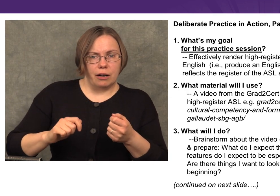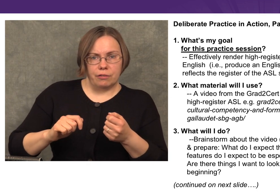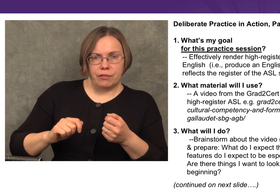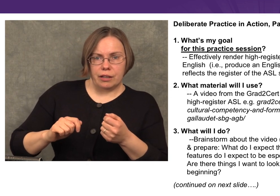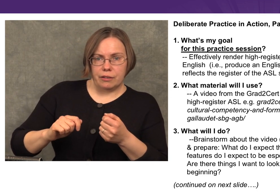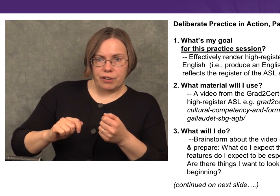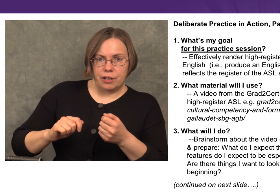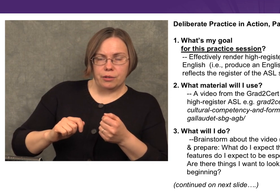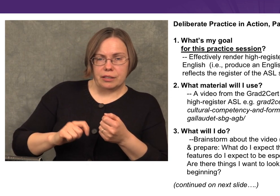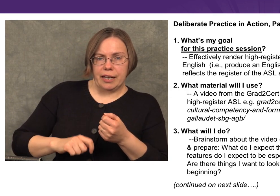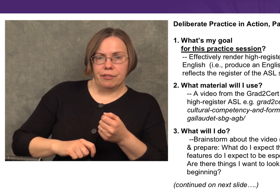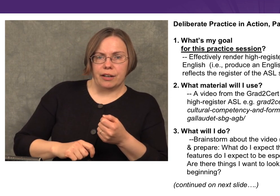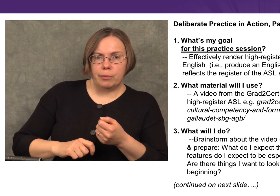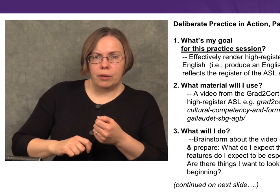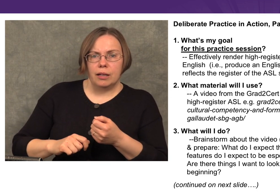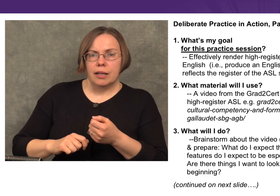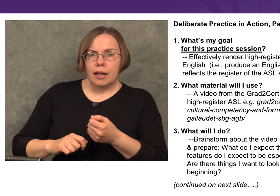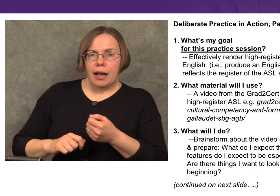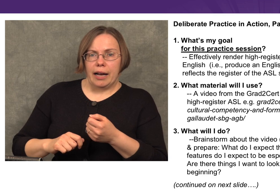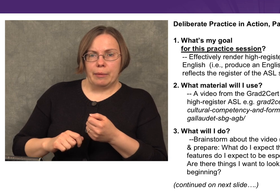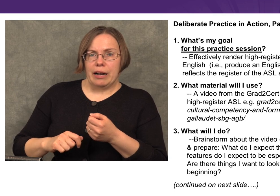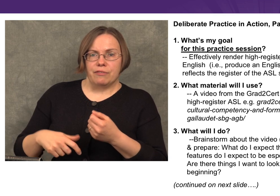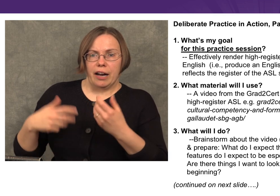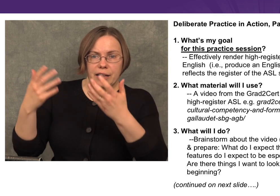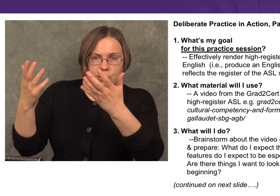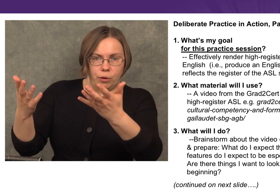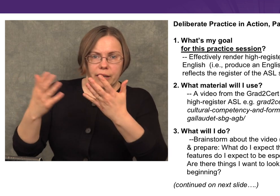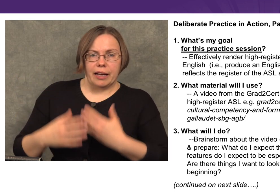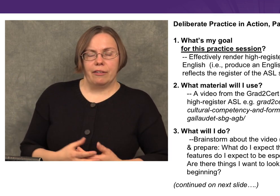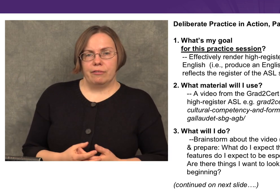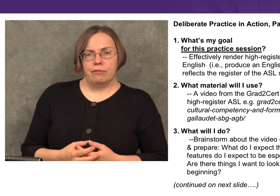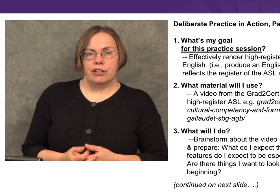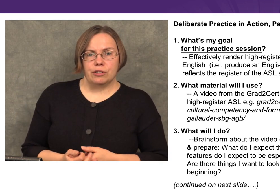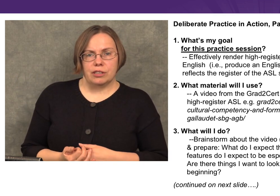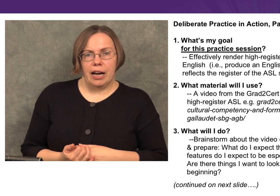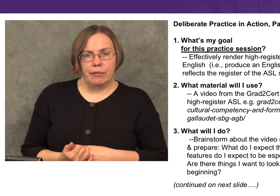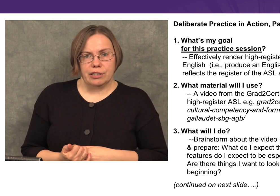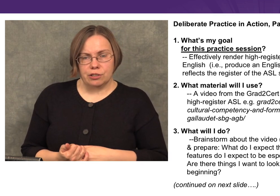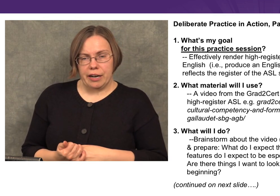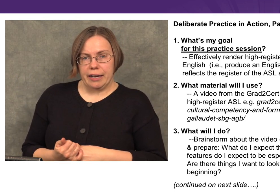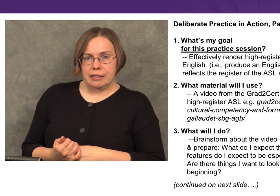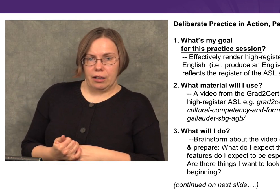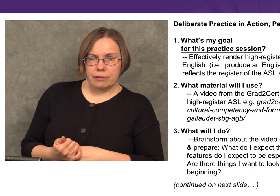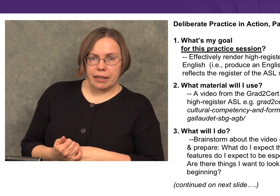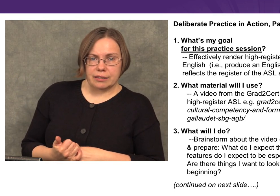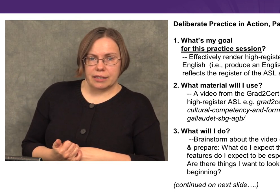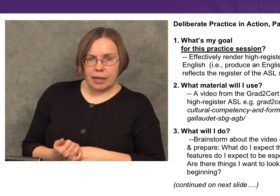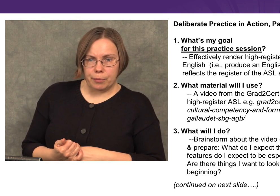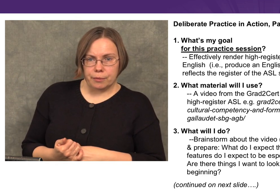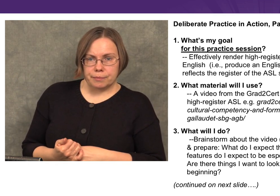of the videos they have available. I might find this one that features high-register ASL, as an example.